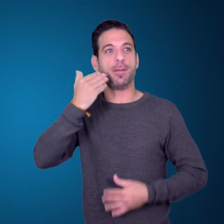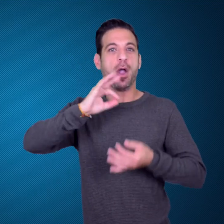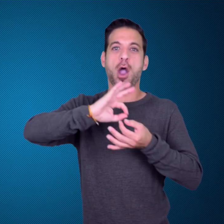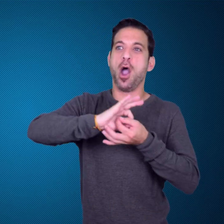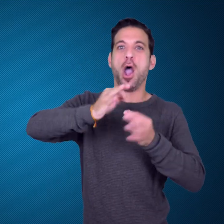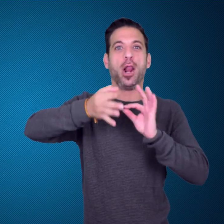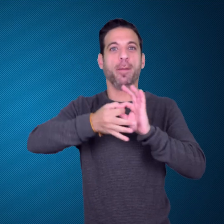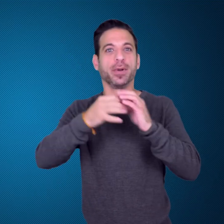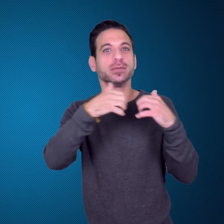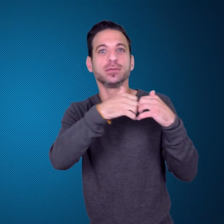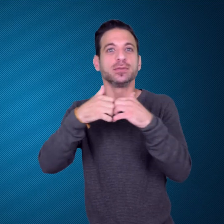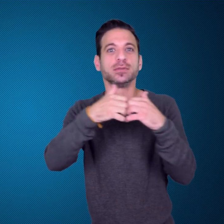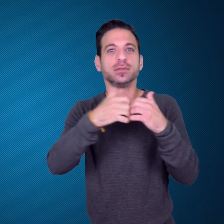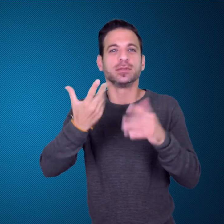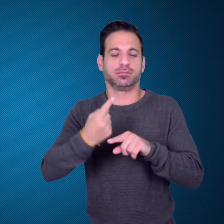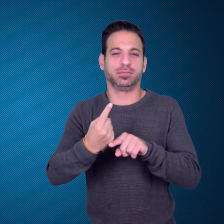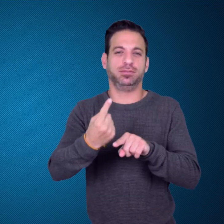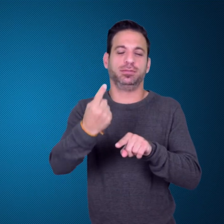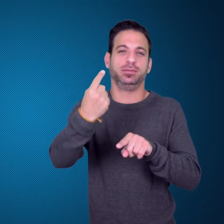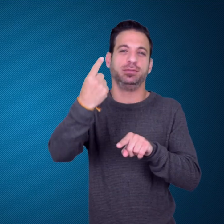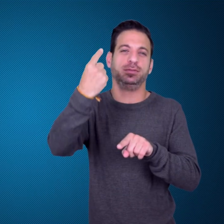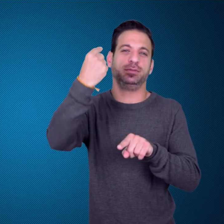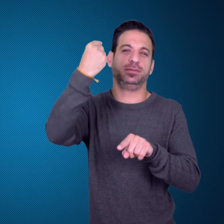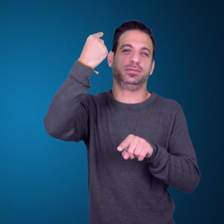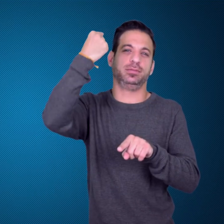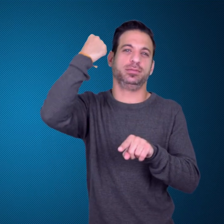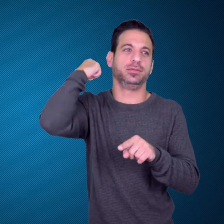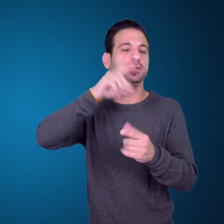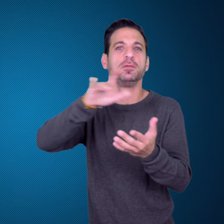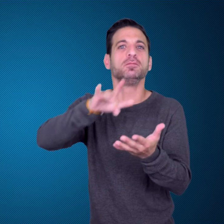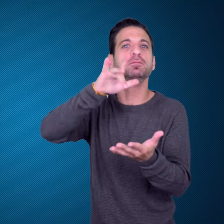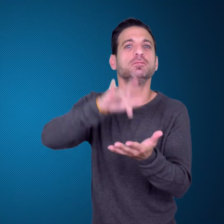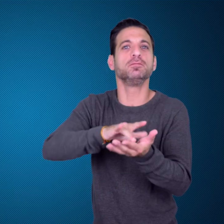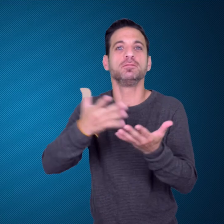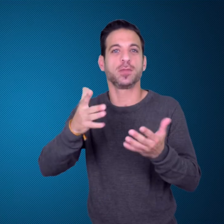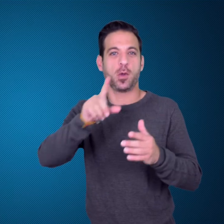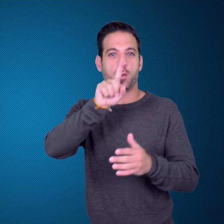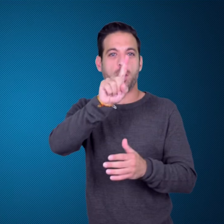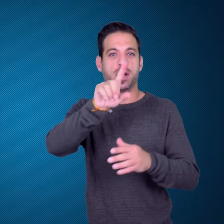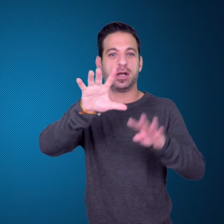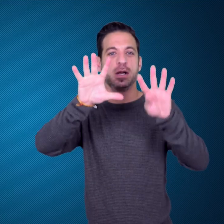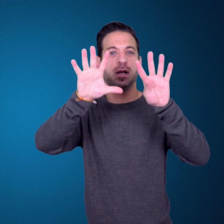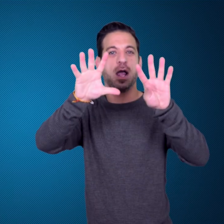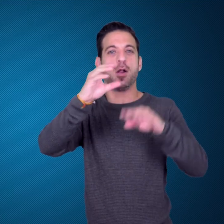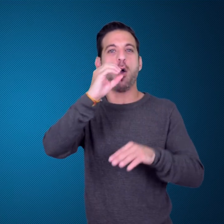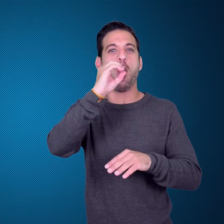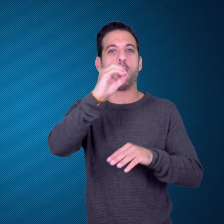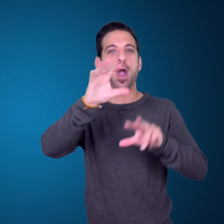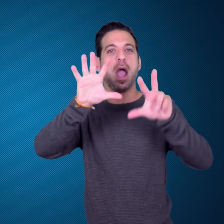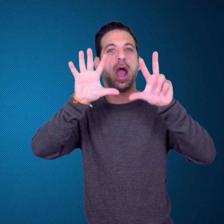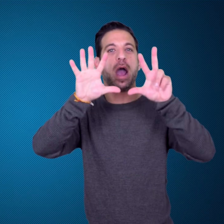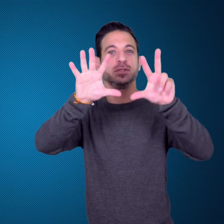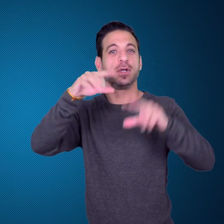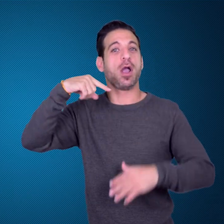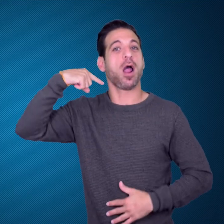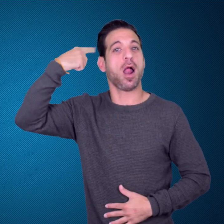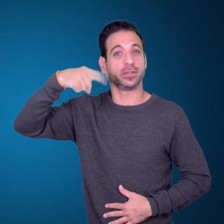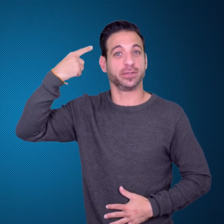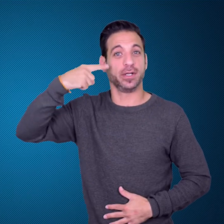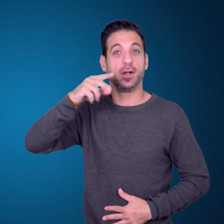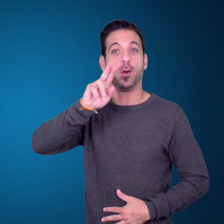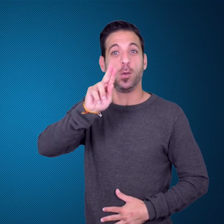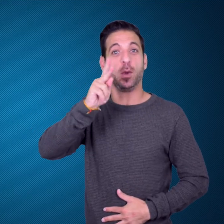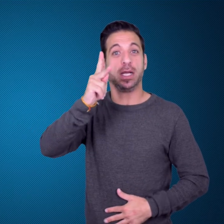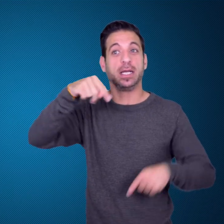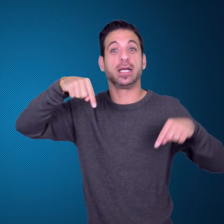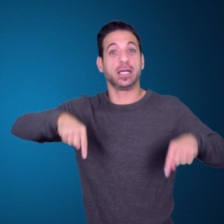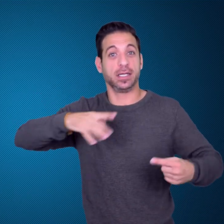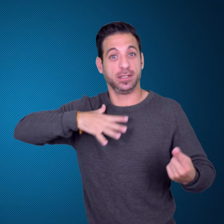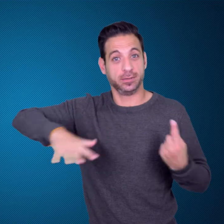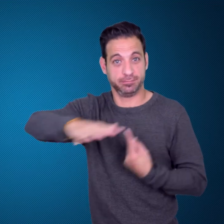at the Summer Olympics Games in 1908 in London, United Kingdom.